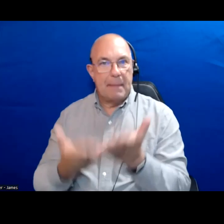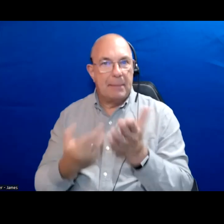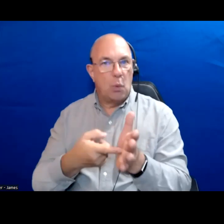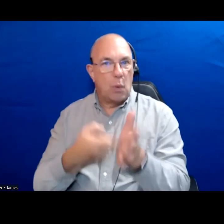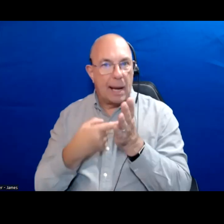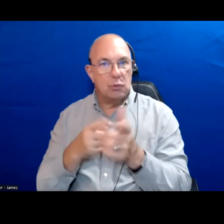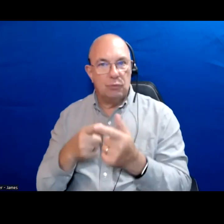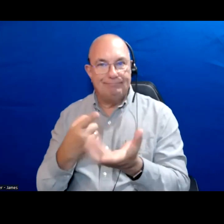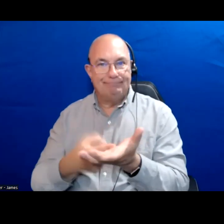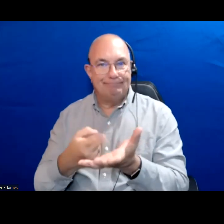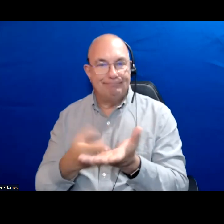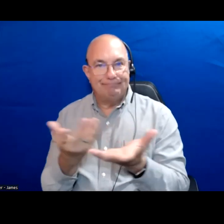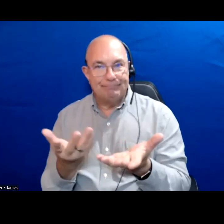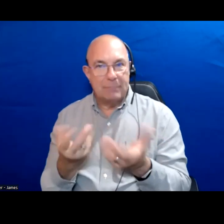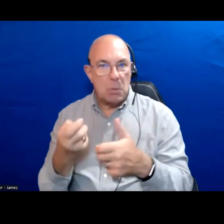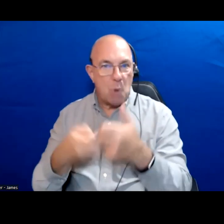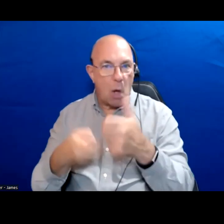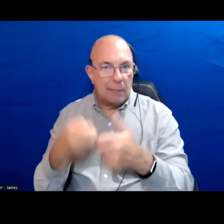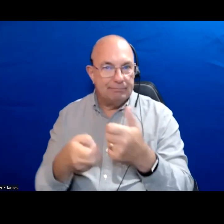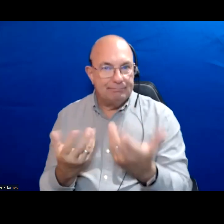to address problems?